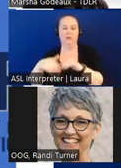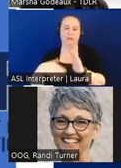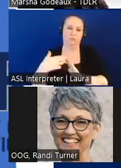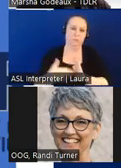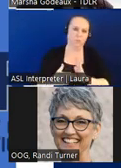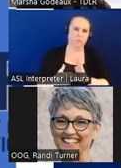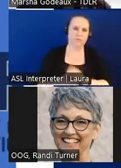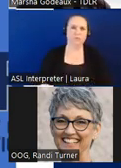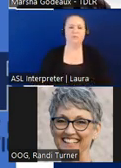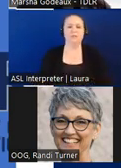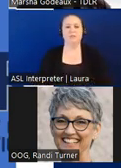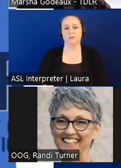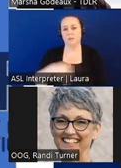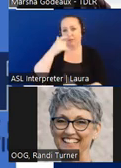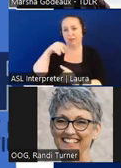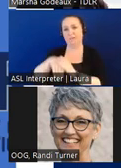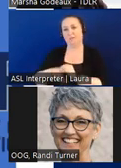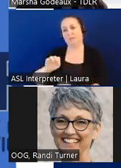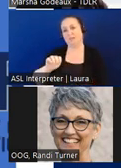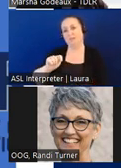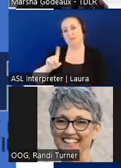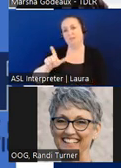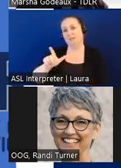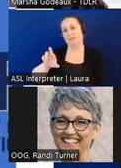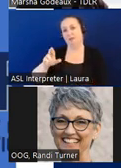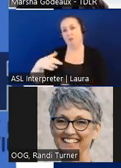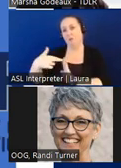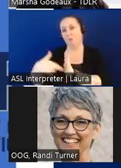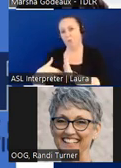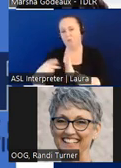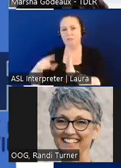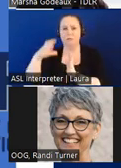because they're located in tbr rules they frequently get missed as well as tech any